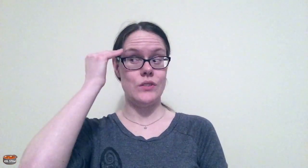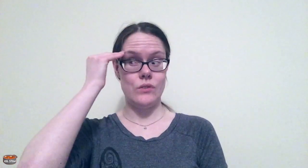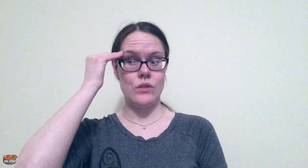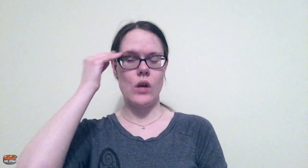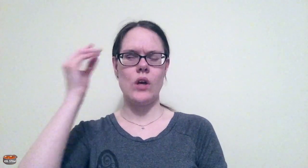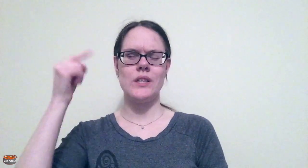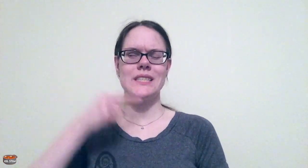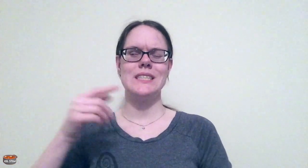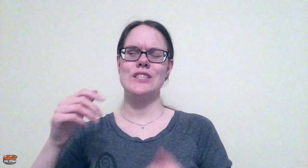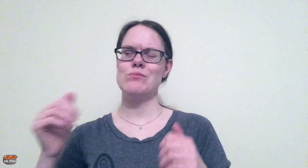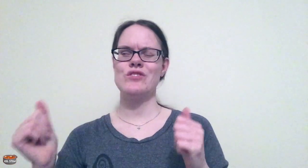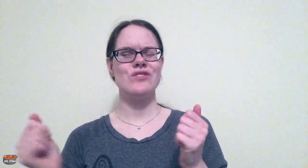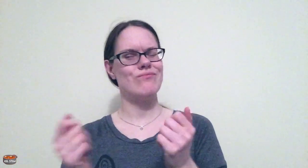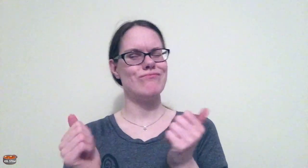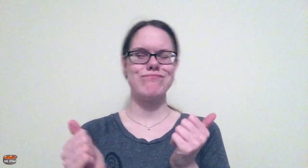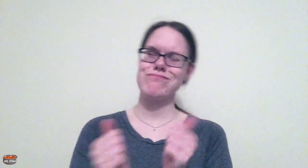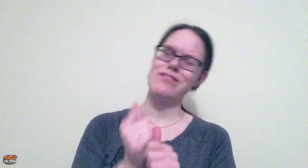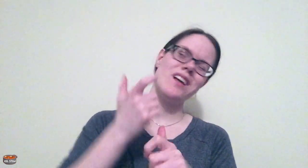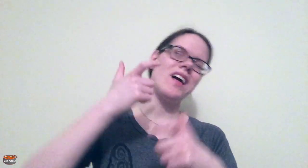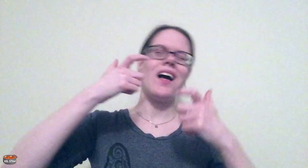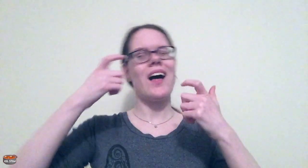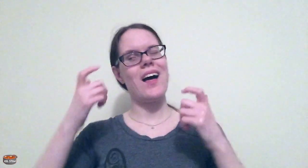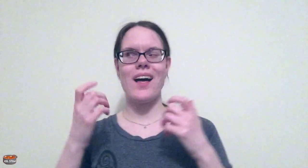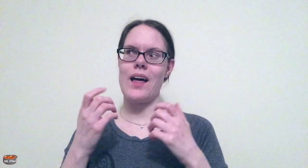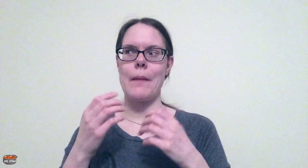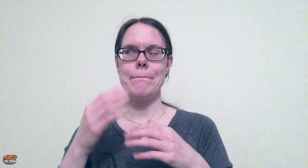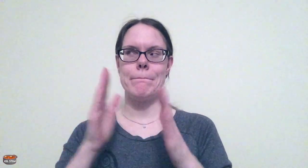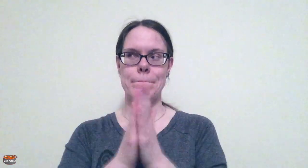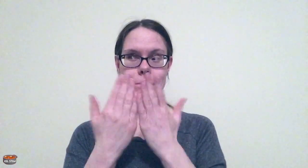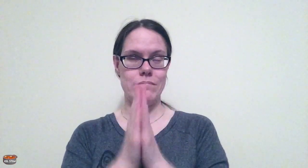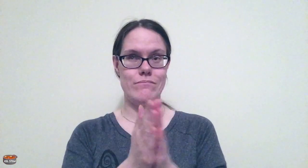Because of